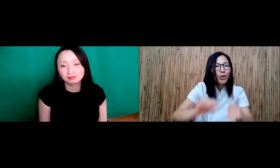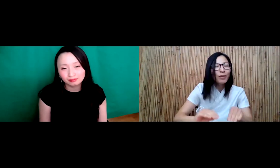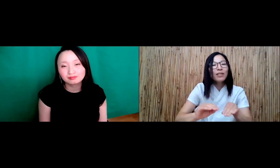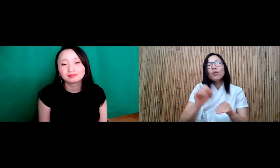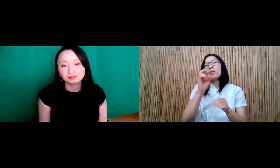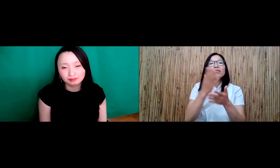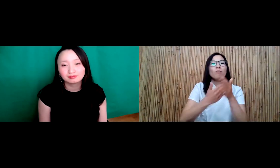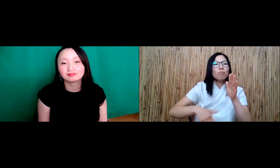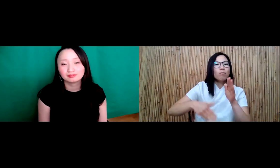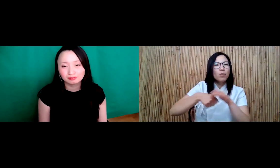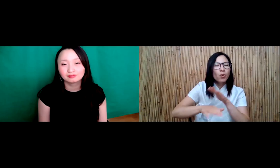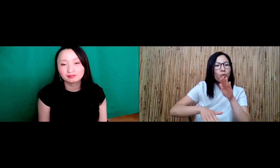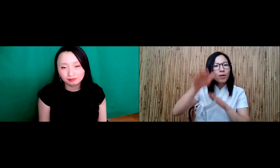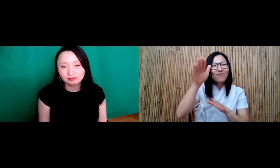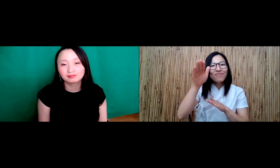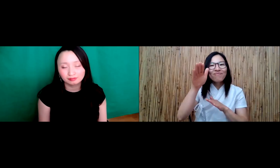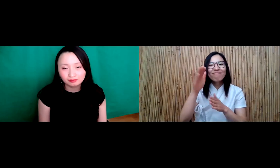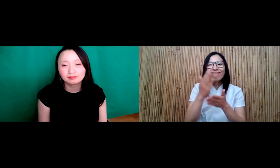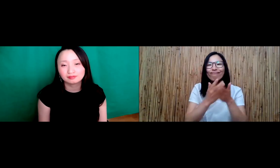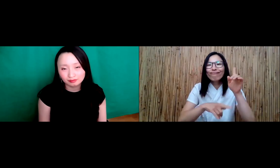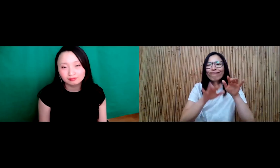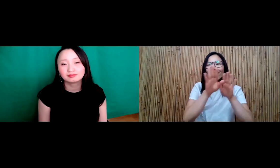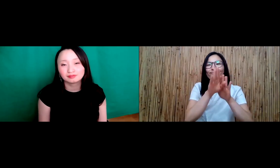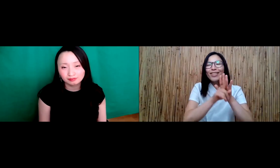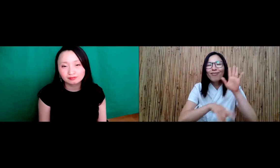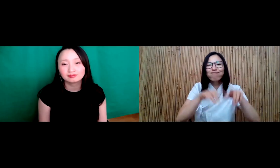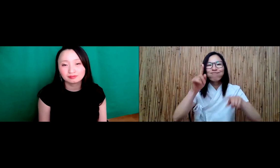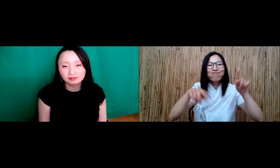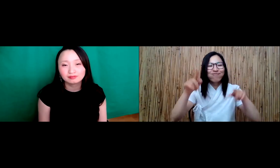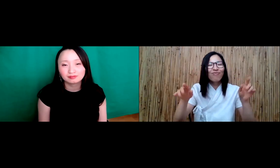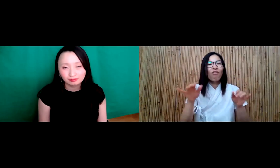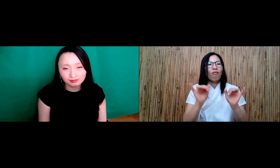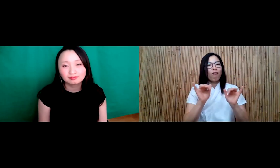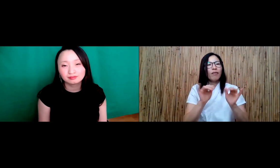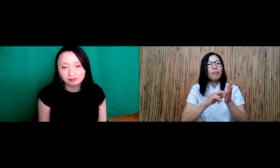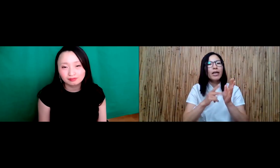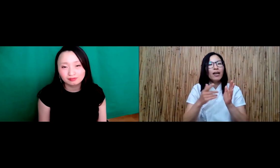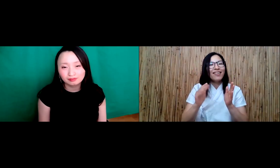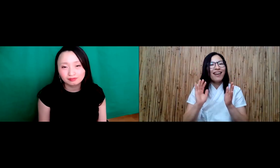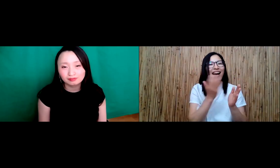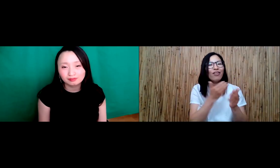wide variety of backgrounds, even in our smaller population as well.